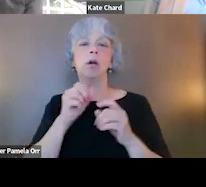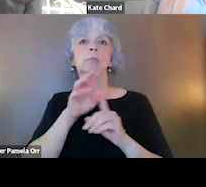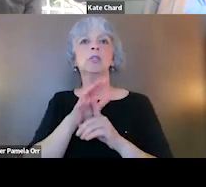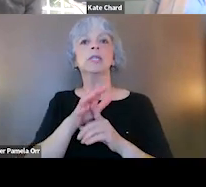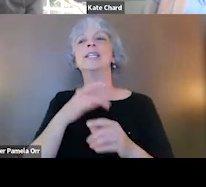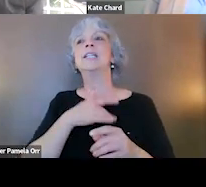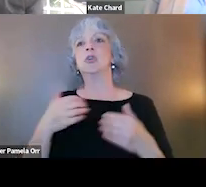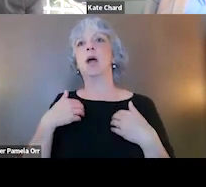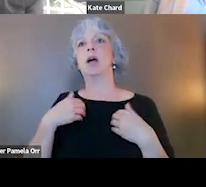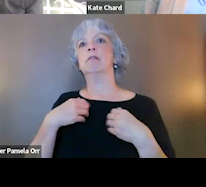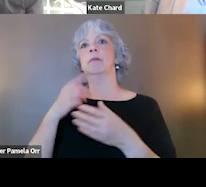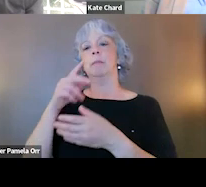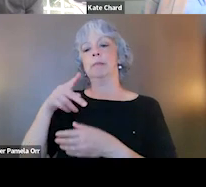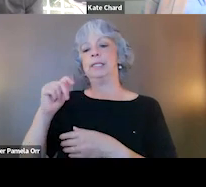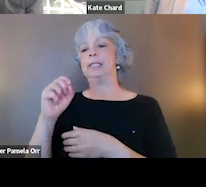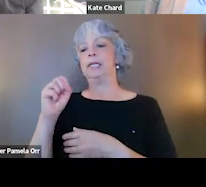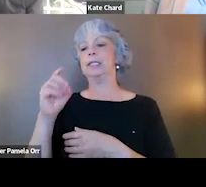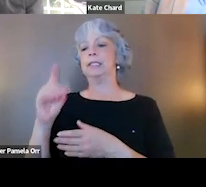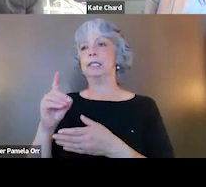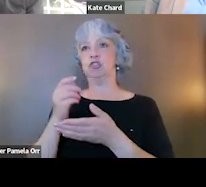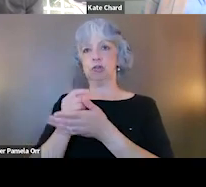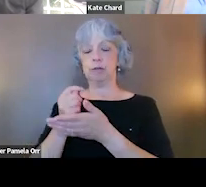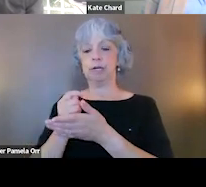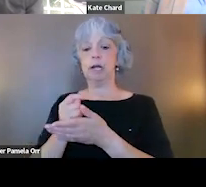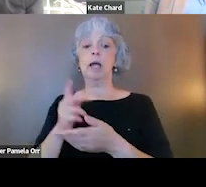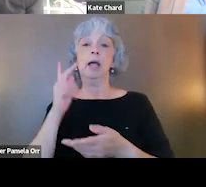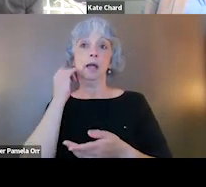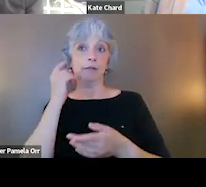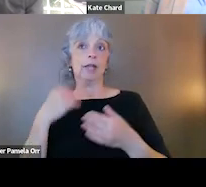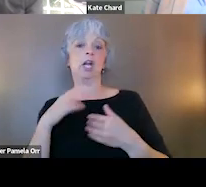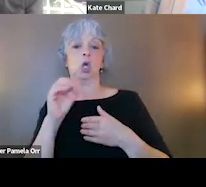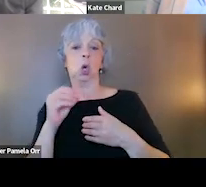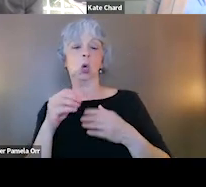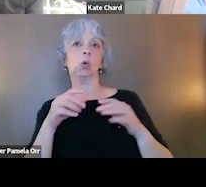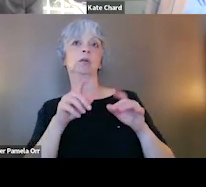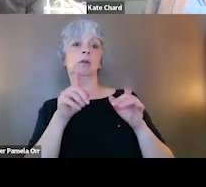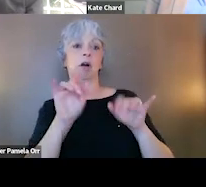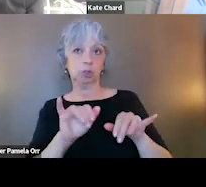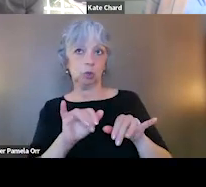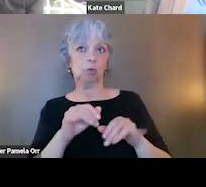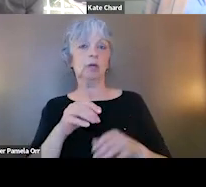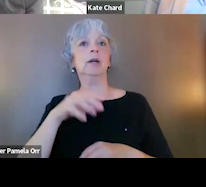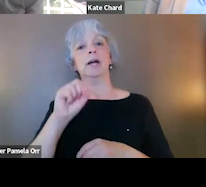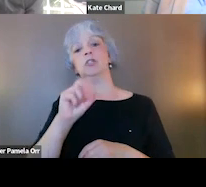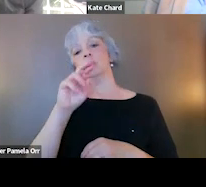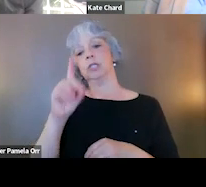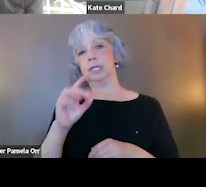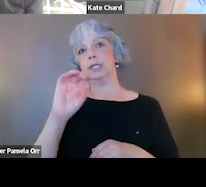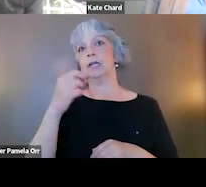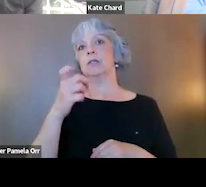And that importantly, for purposes of our discussion, those who had the co-occurring PTSD substance use disorder diagnoses had higher odds of getting PTSD treatment.